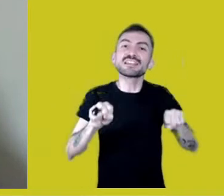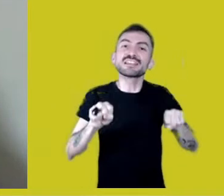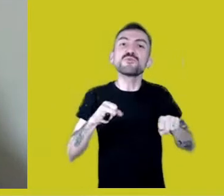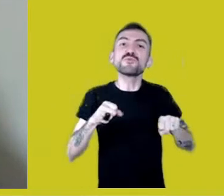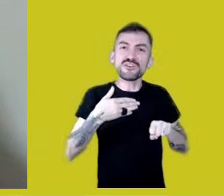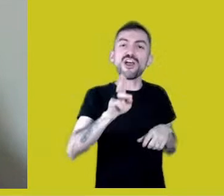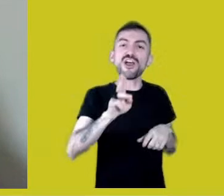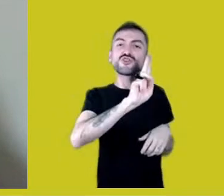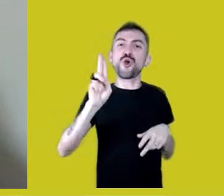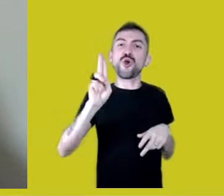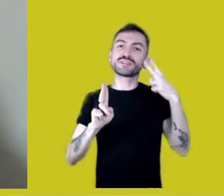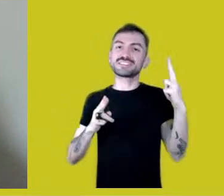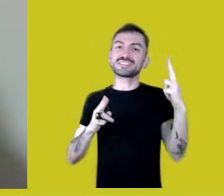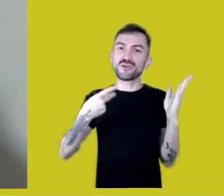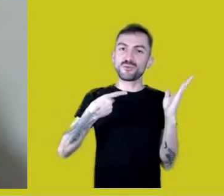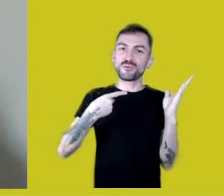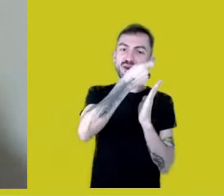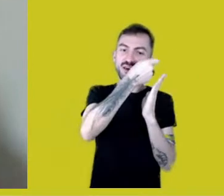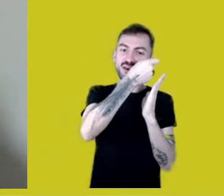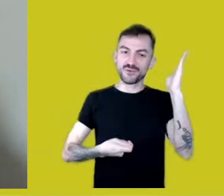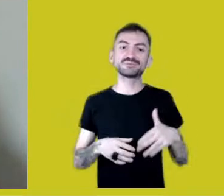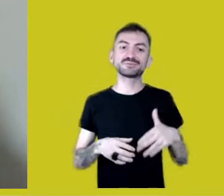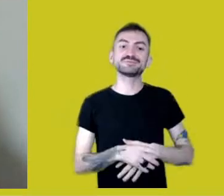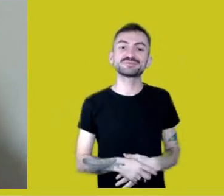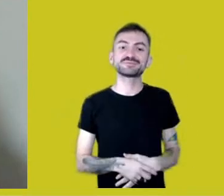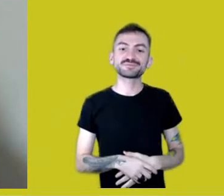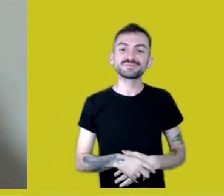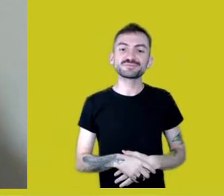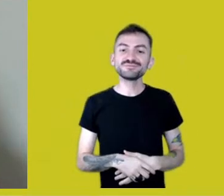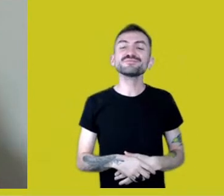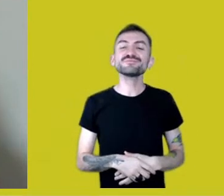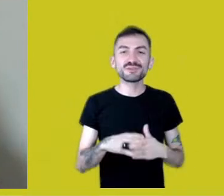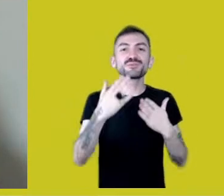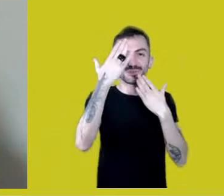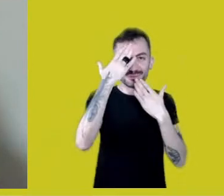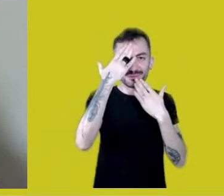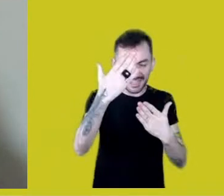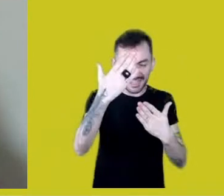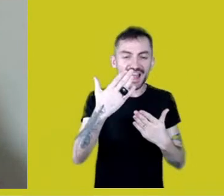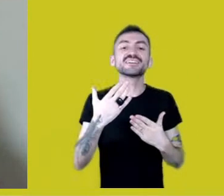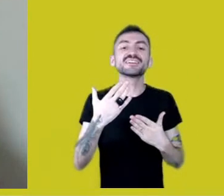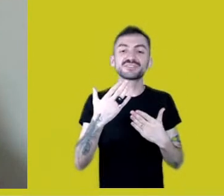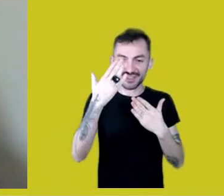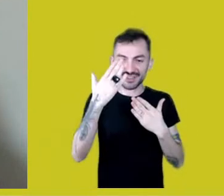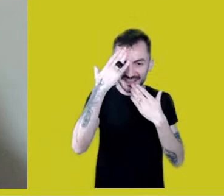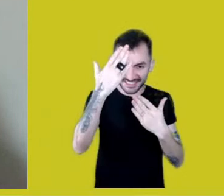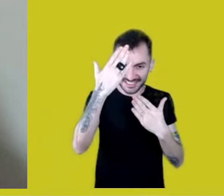Thank you very much, Maria Thaís. Well, we are scholars too,